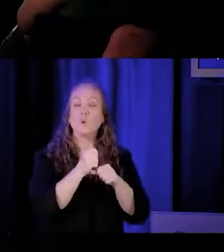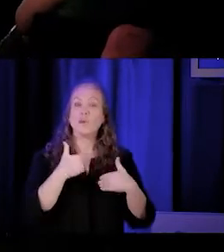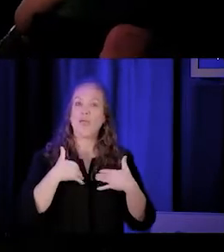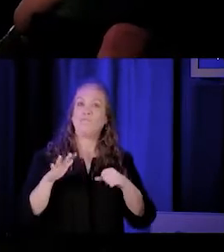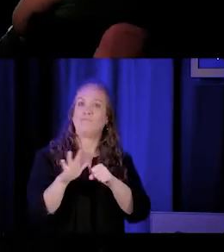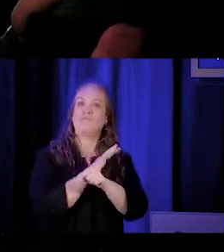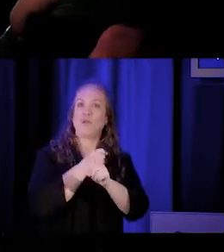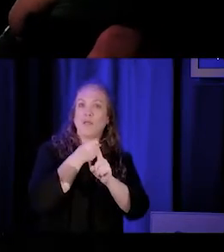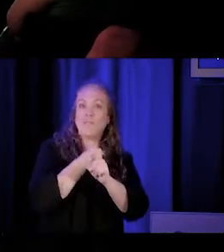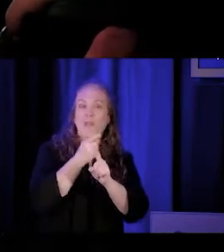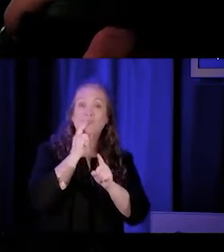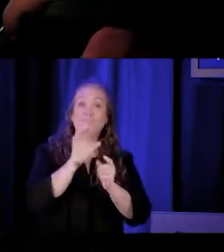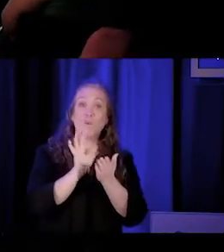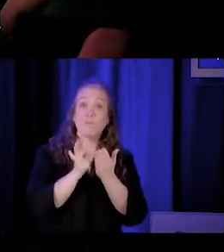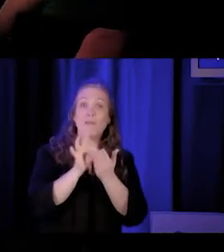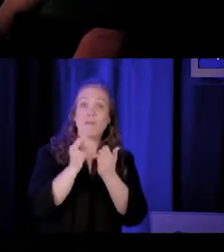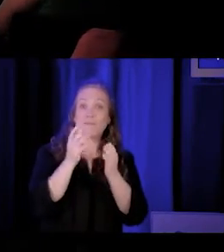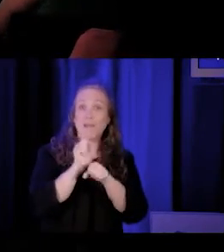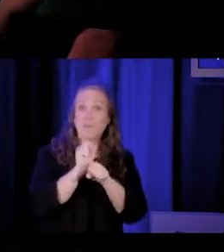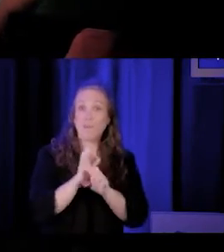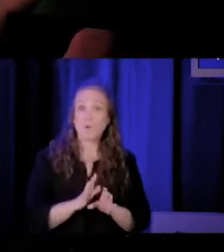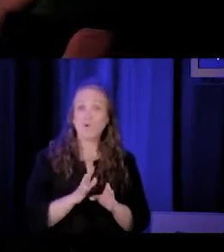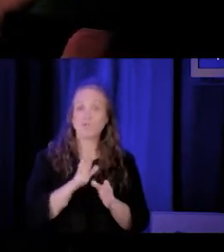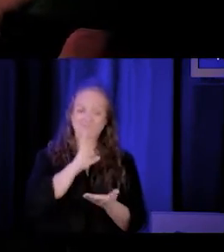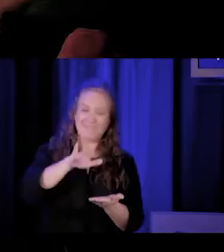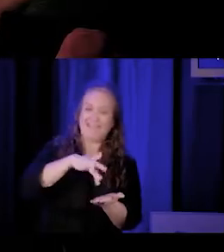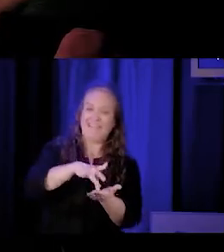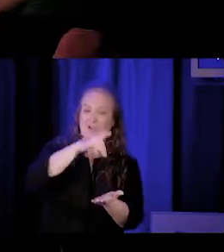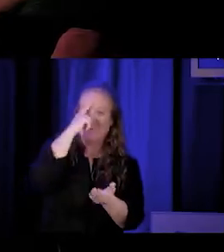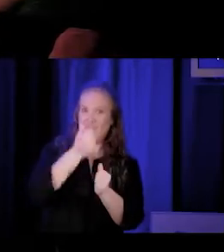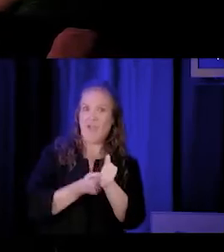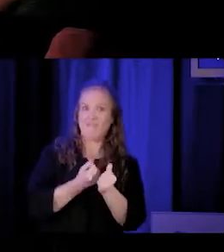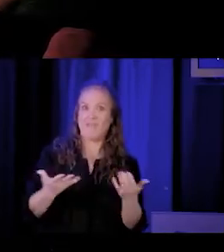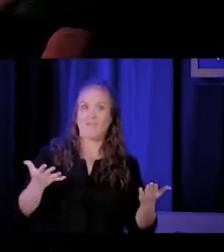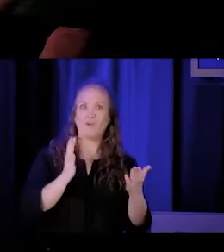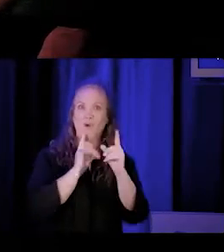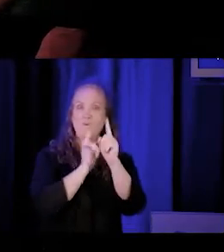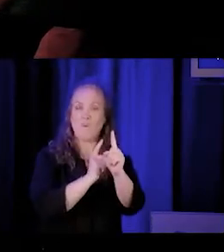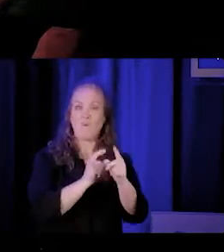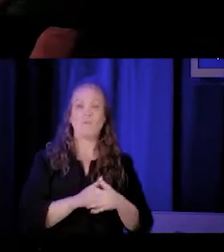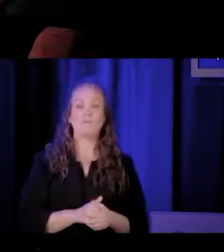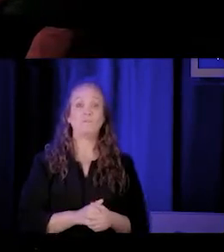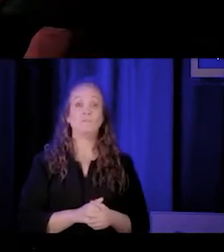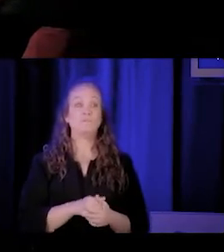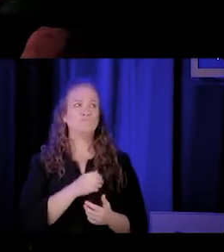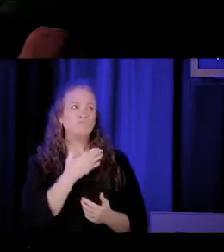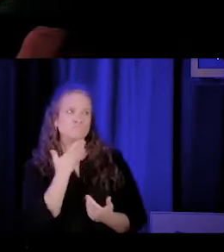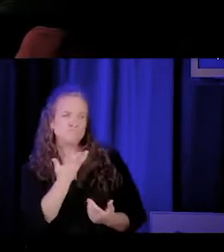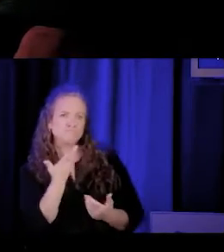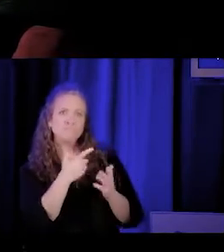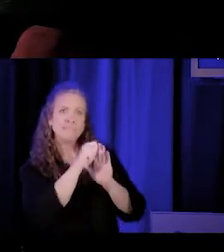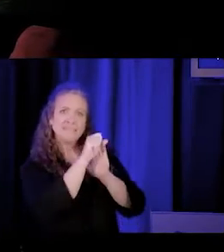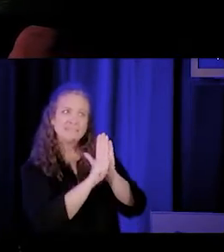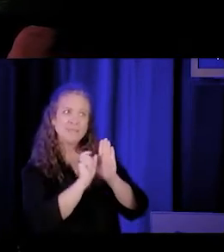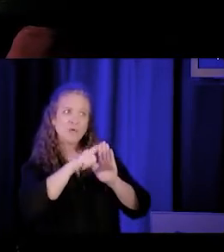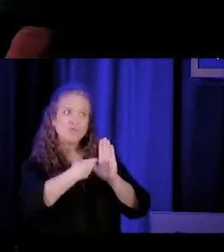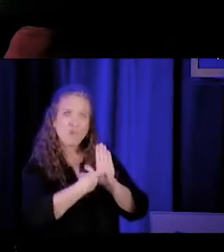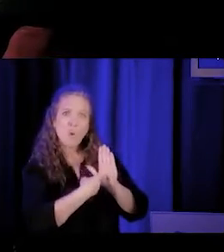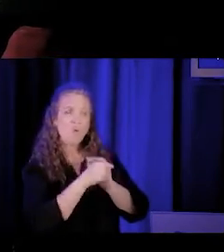who we put at the center of everything that we do? And what is the role and the responsibility of the state has in growing and supporting this workforce